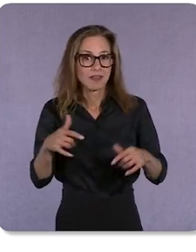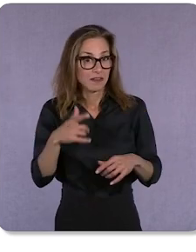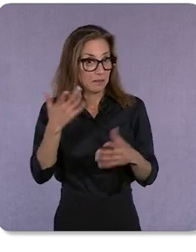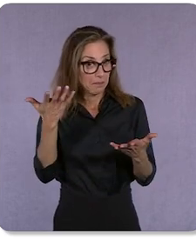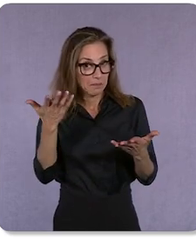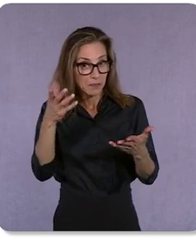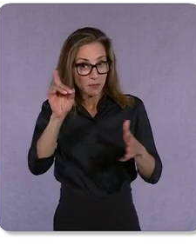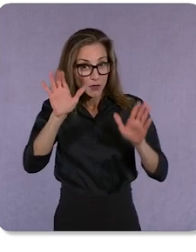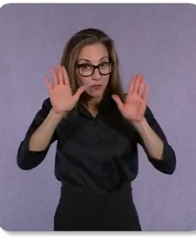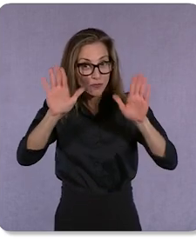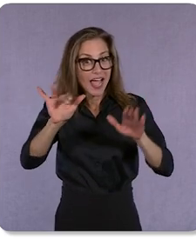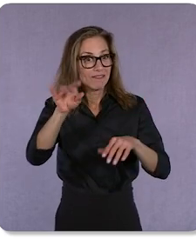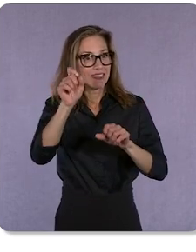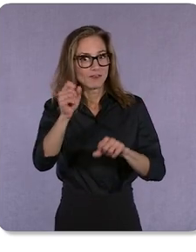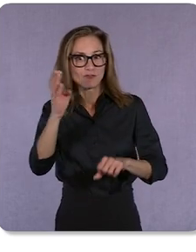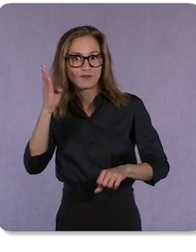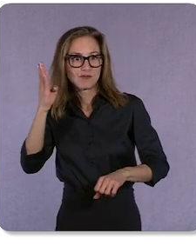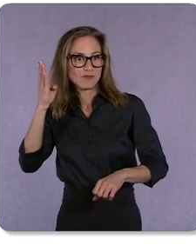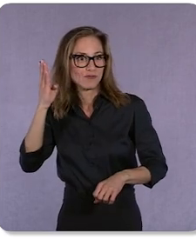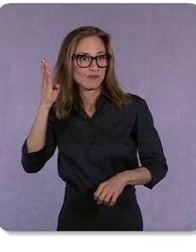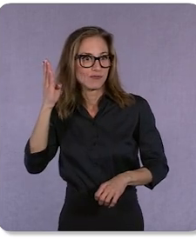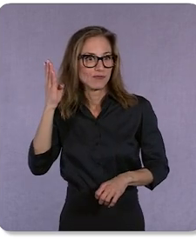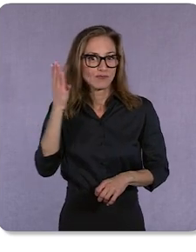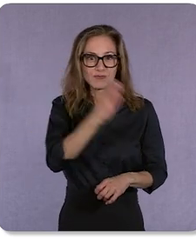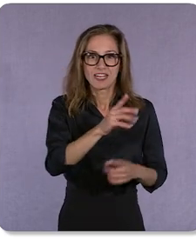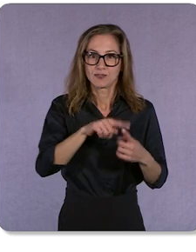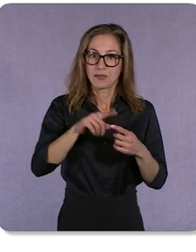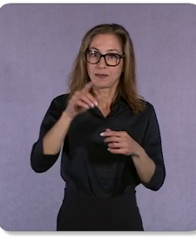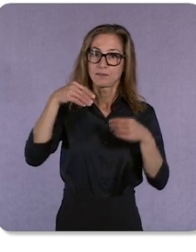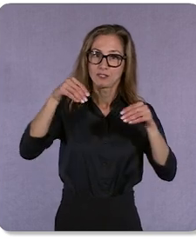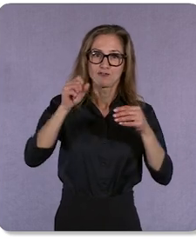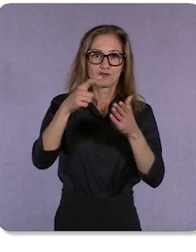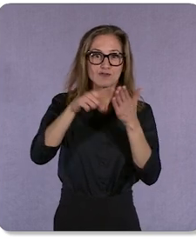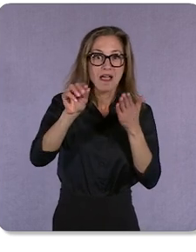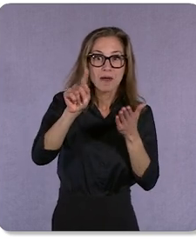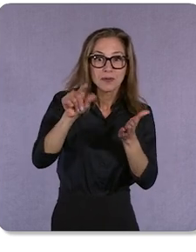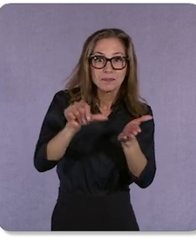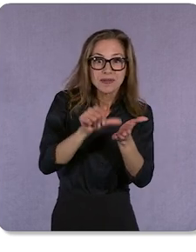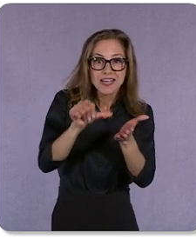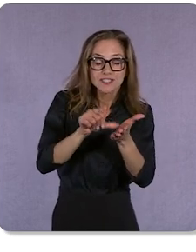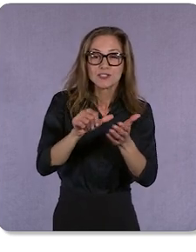Wouldn’t it be great if you could go straight to the merchant’s checkout page, with the chosen product already in your cart?